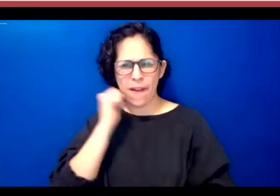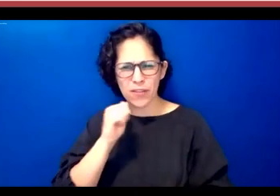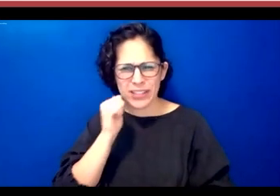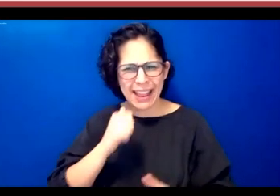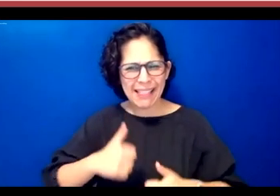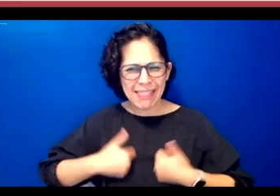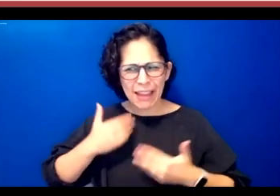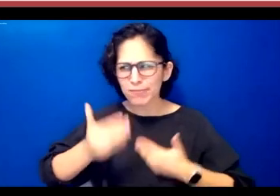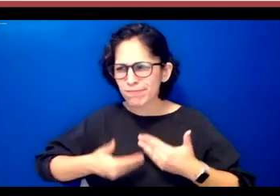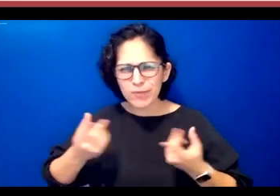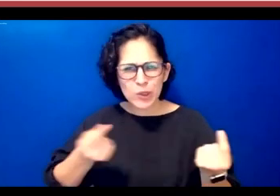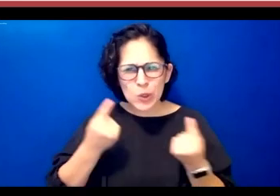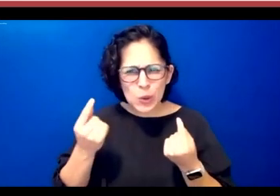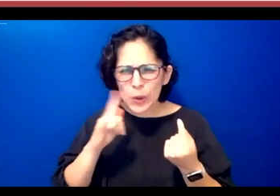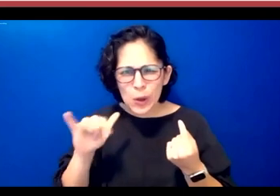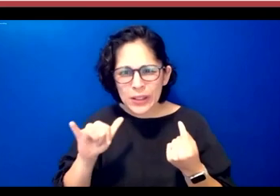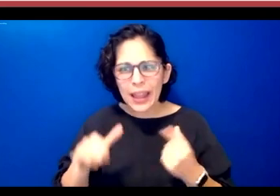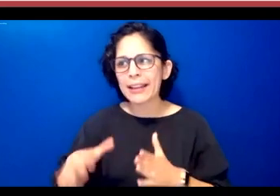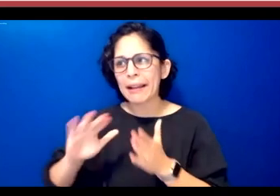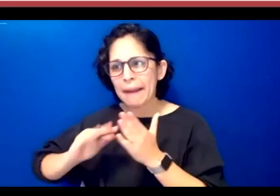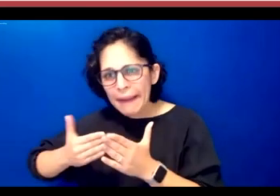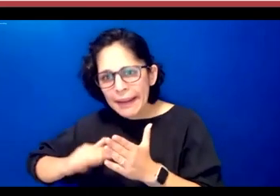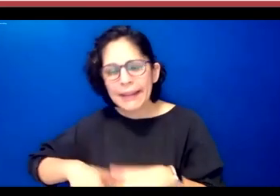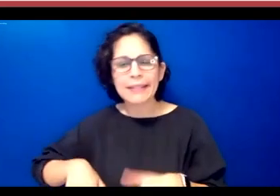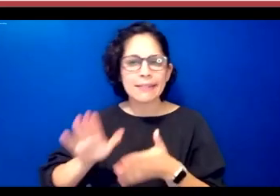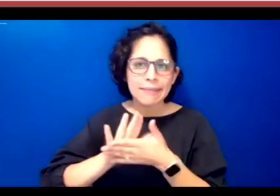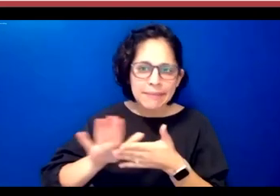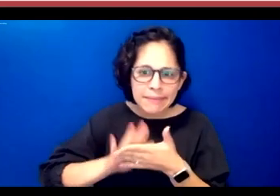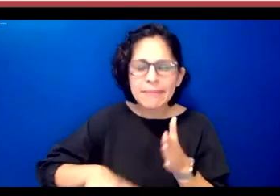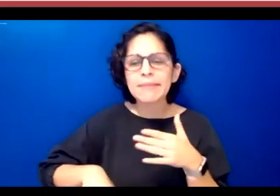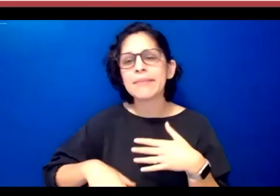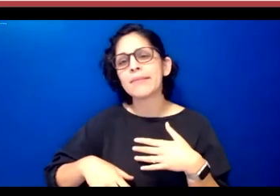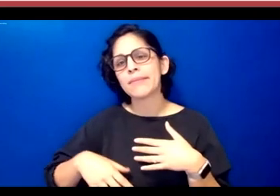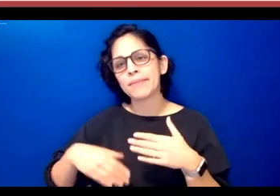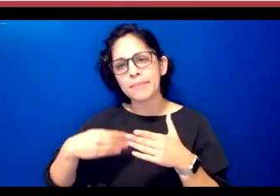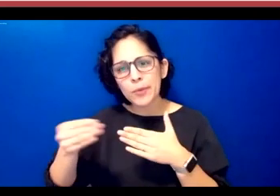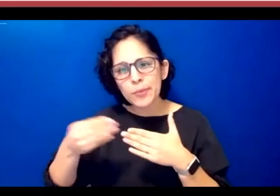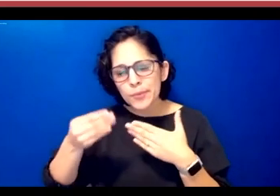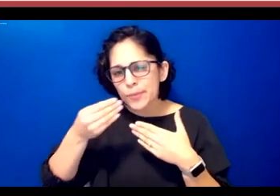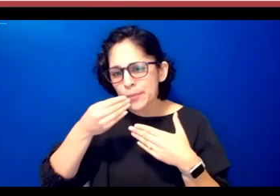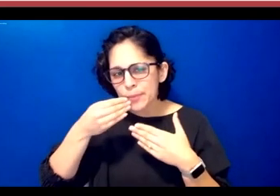cleaning cooking going to grocery store things like that you also don't need a large group